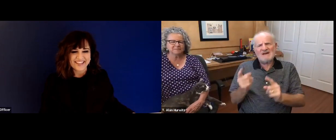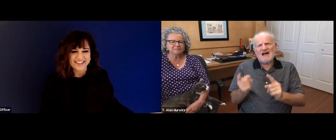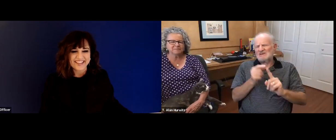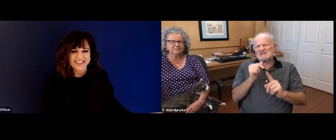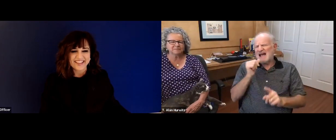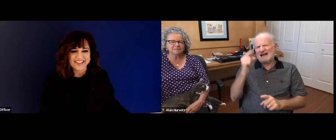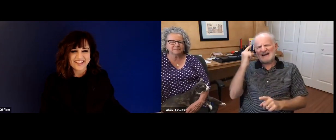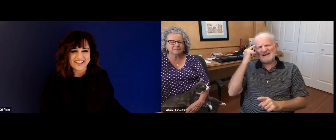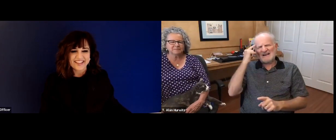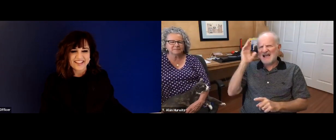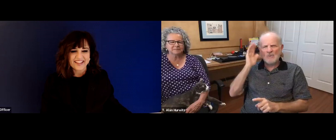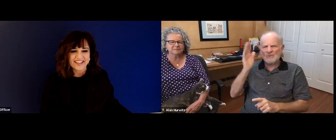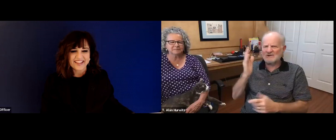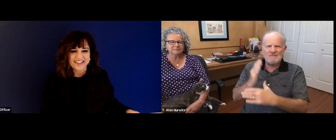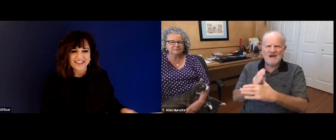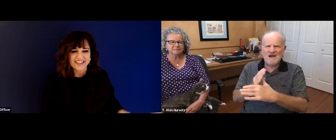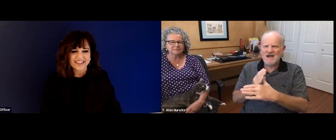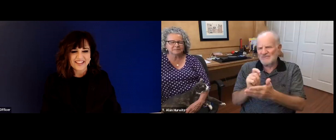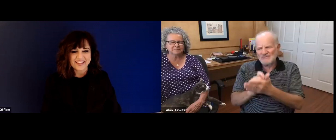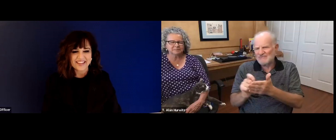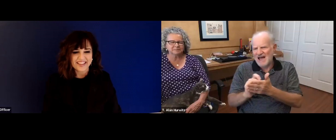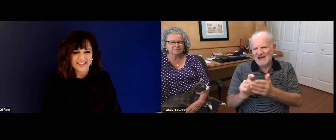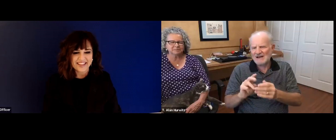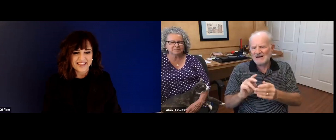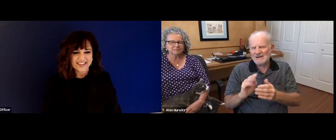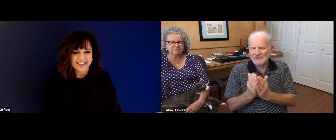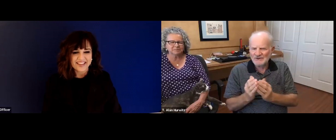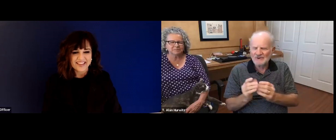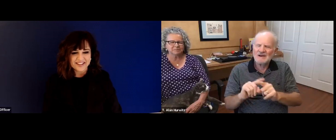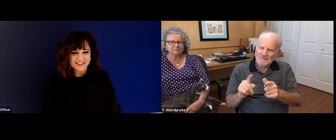in your career. But you know, my wife, Vicki, was so encouraging